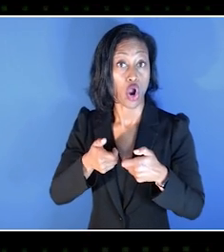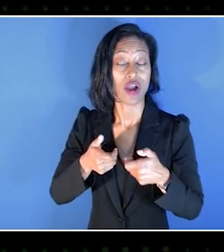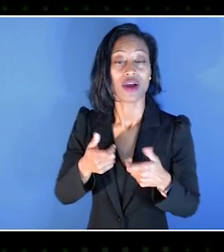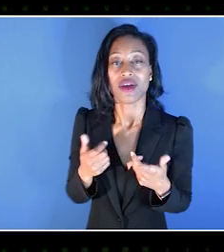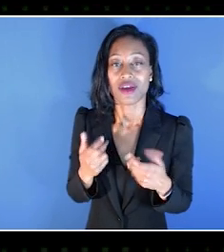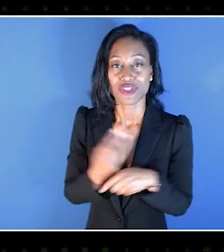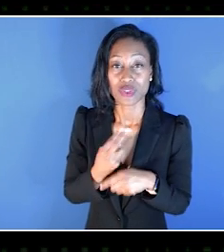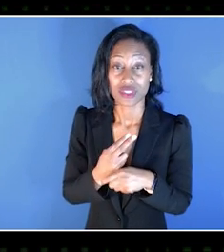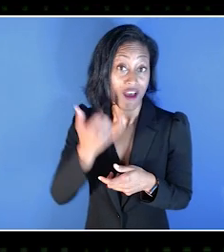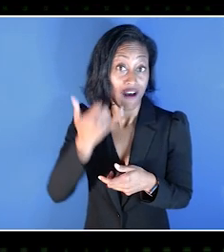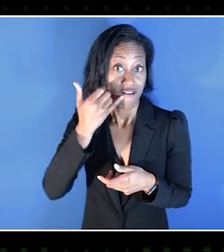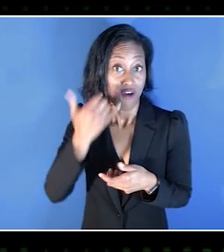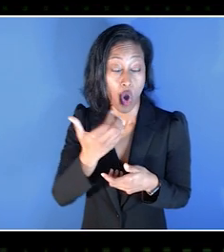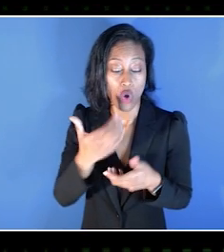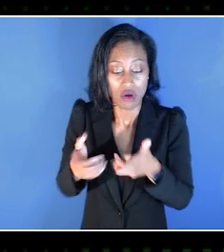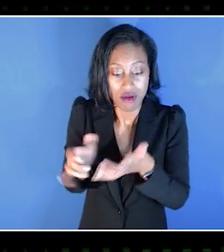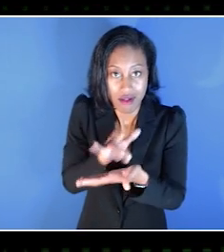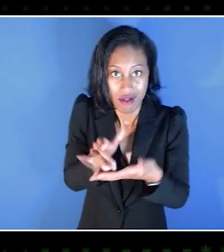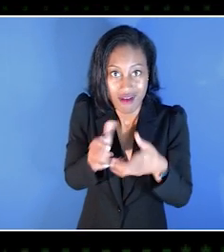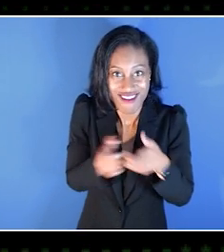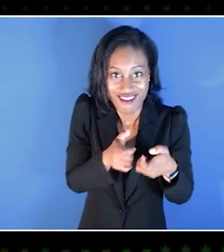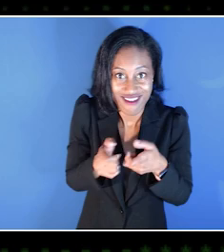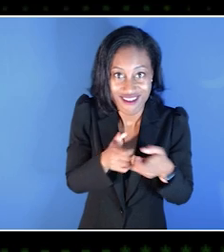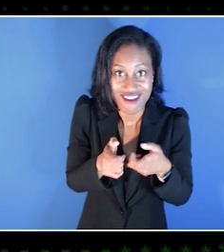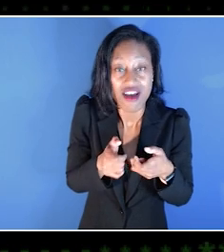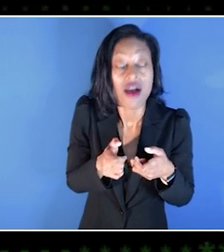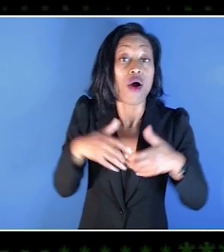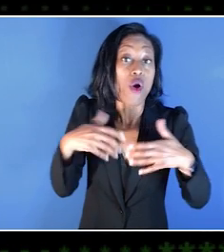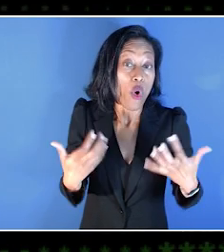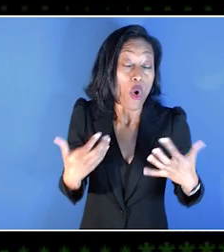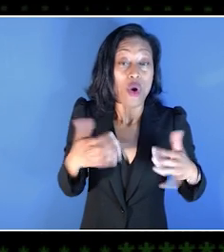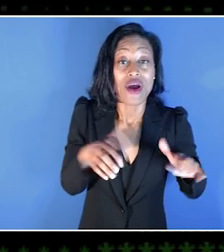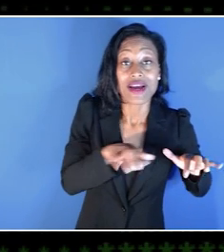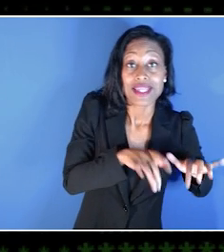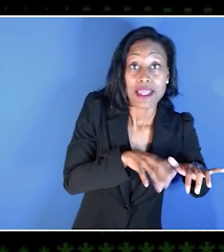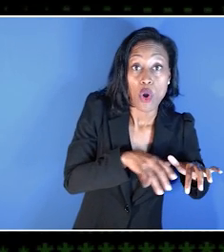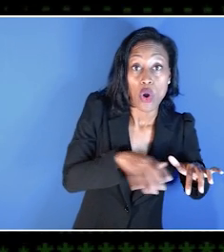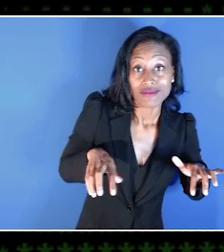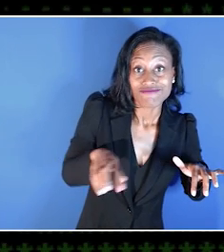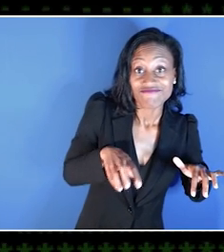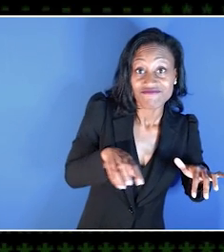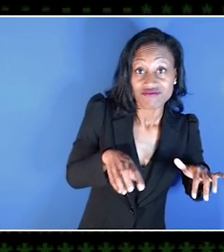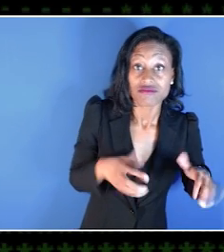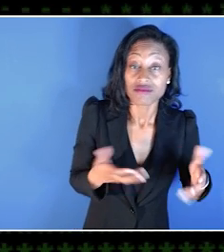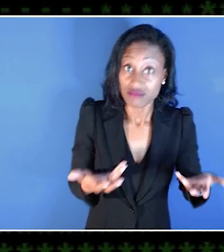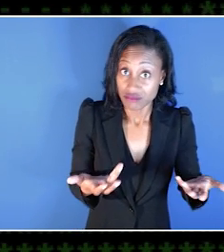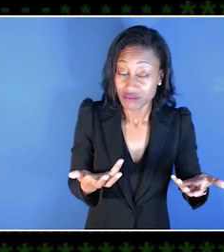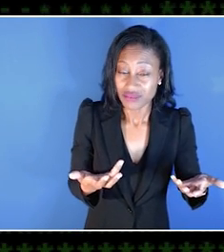using their phone as a companion app to control the game, or using the keyboard and the mouse.